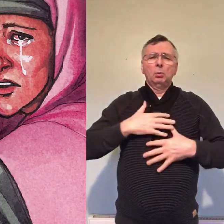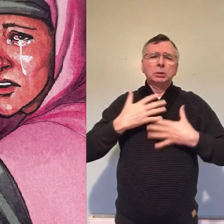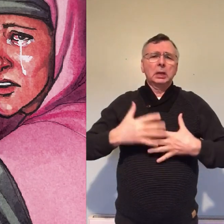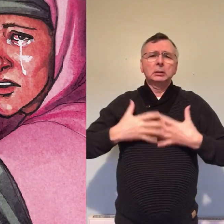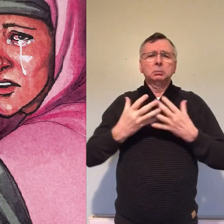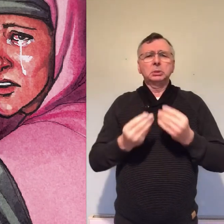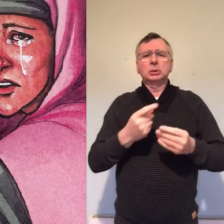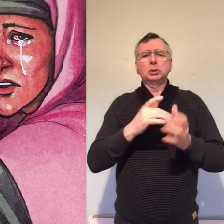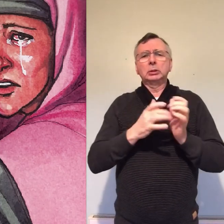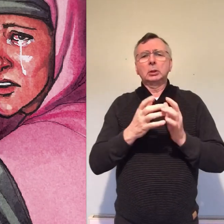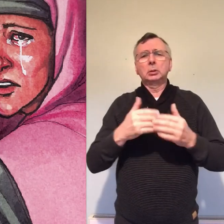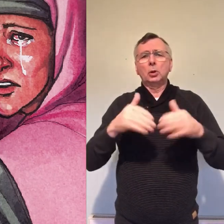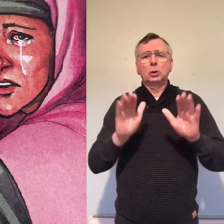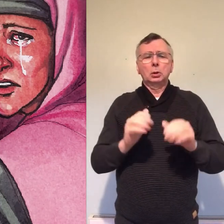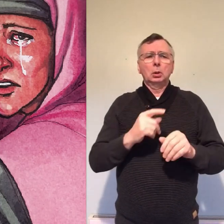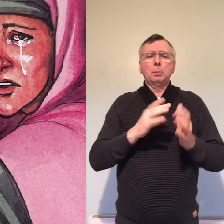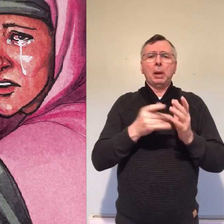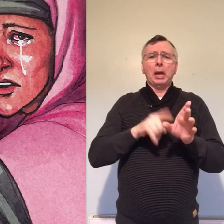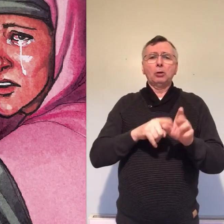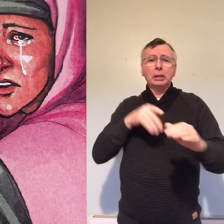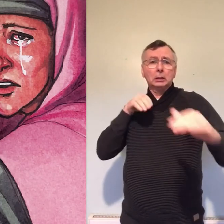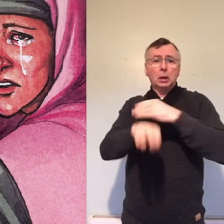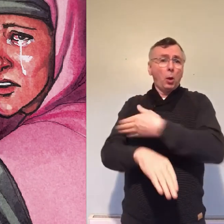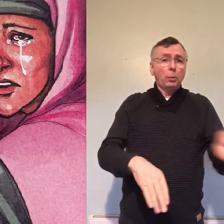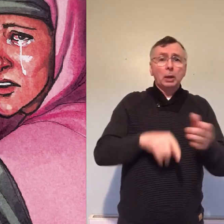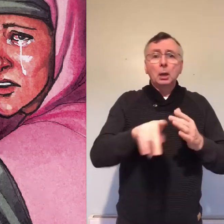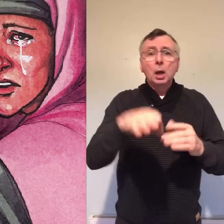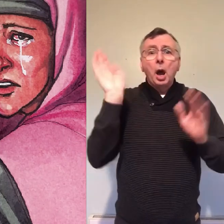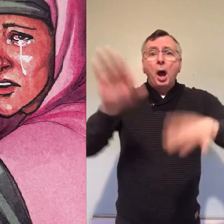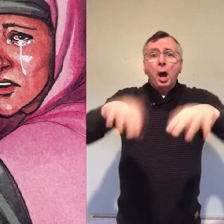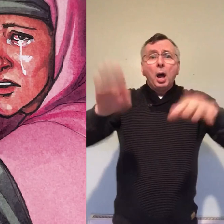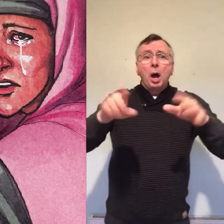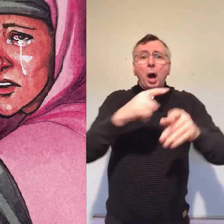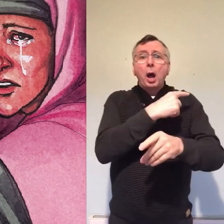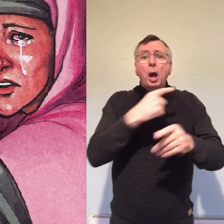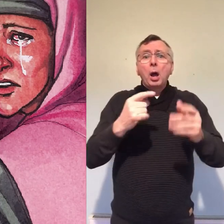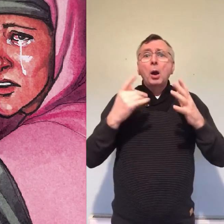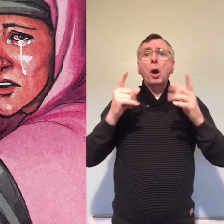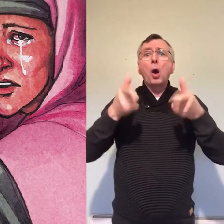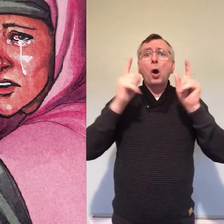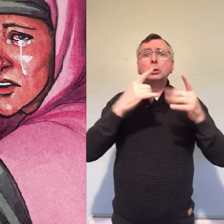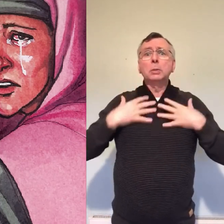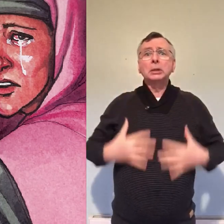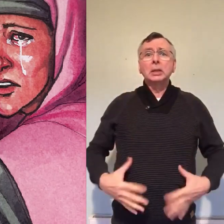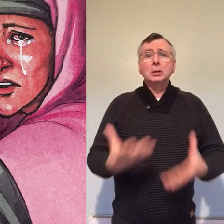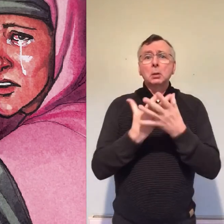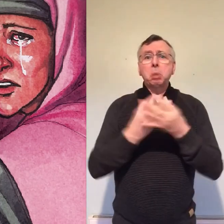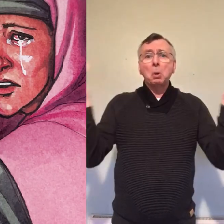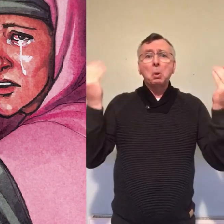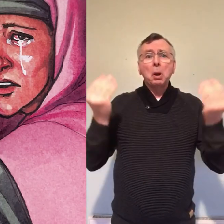and low and so she went in and excitedly told them the Lord's bodies gone who's taken away